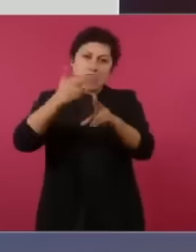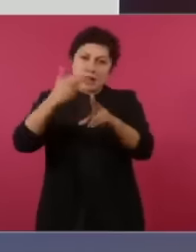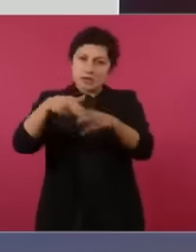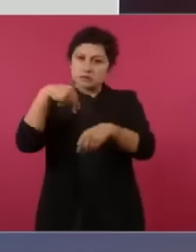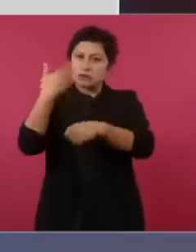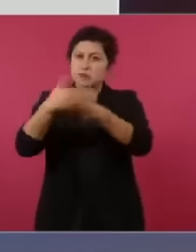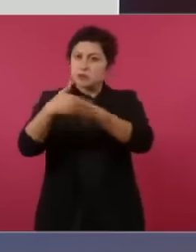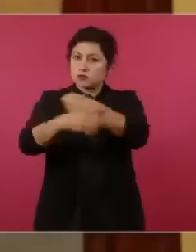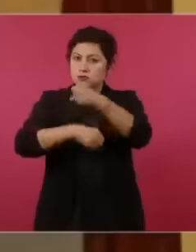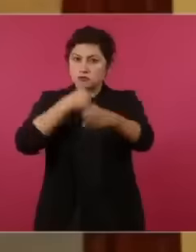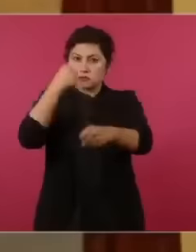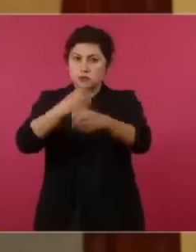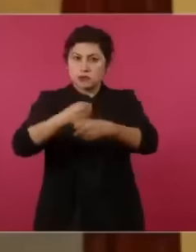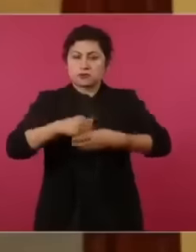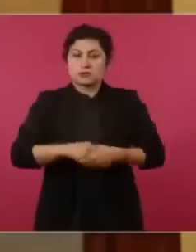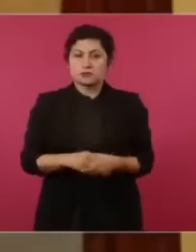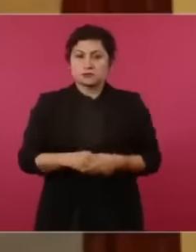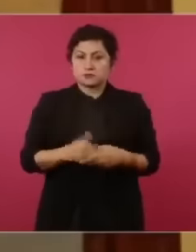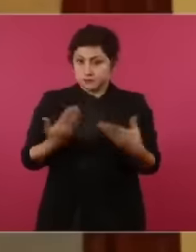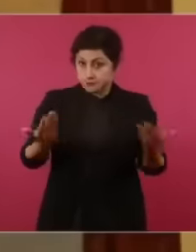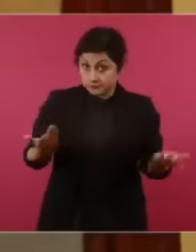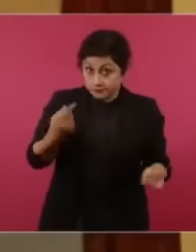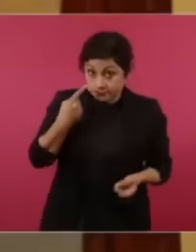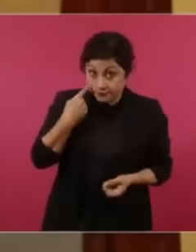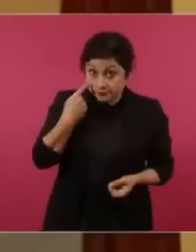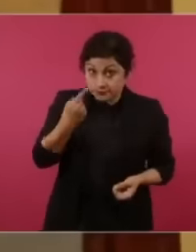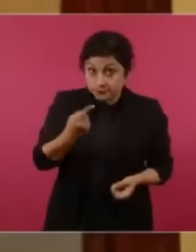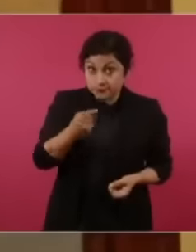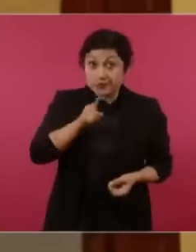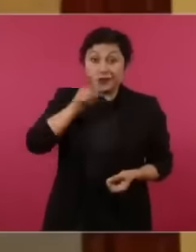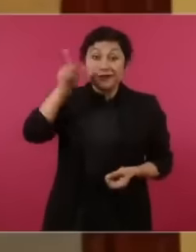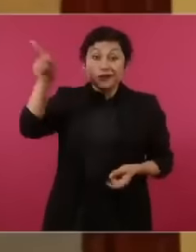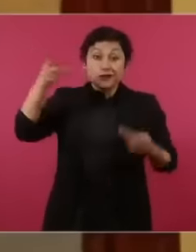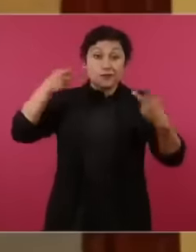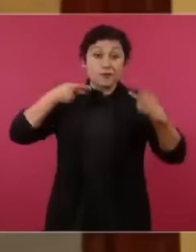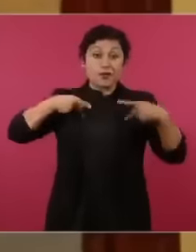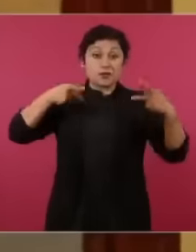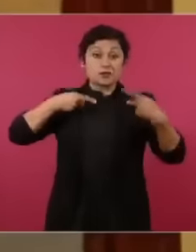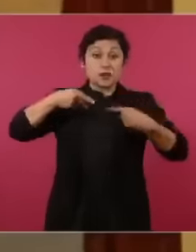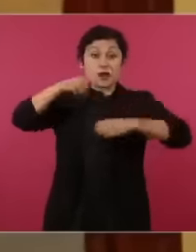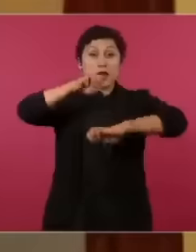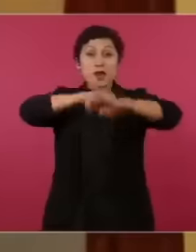they do not live here or live here for a